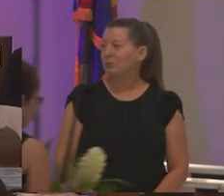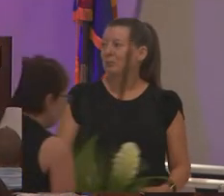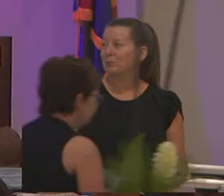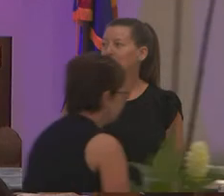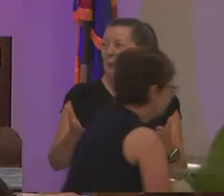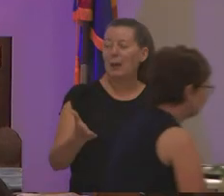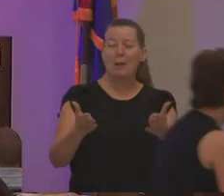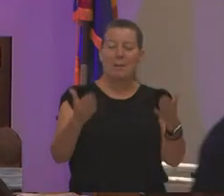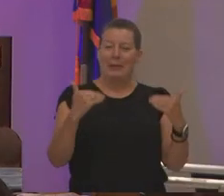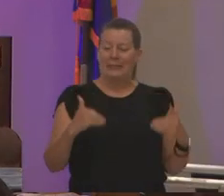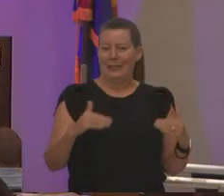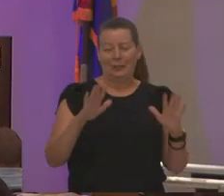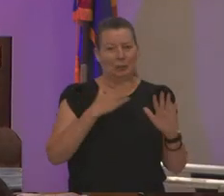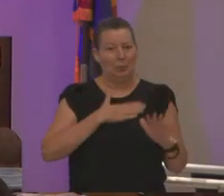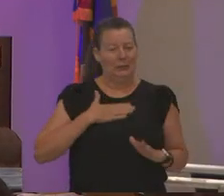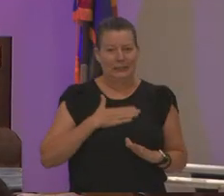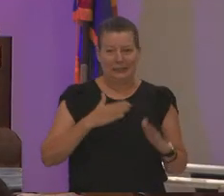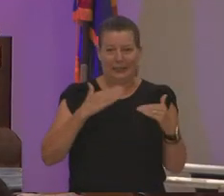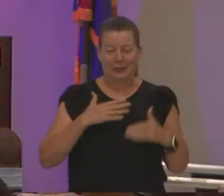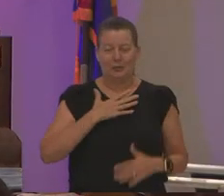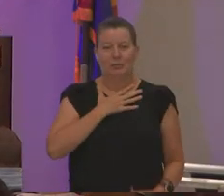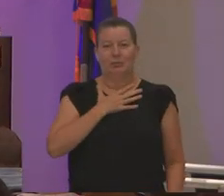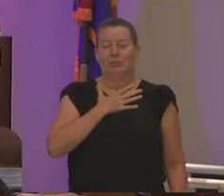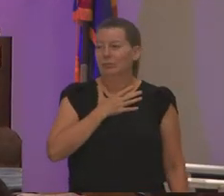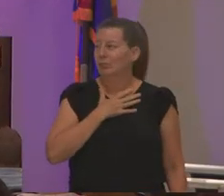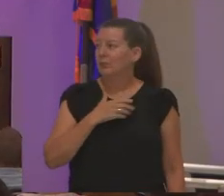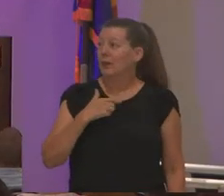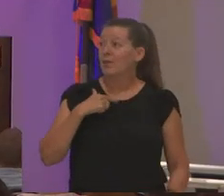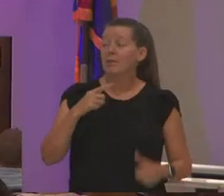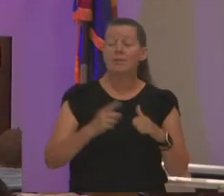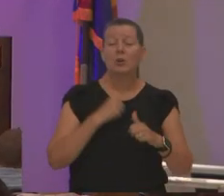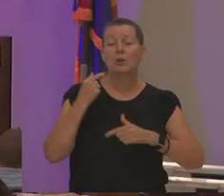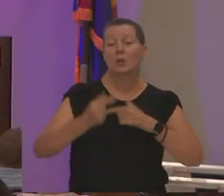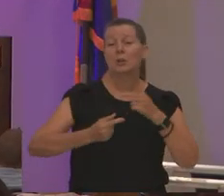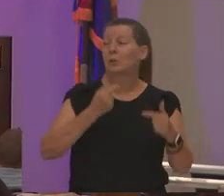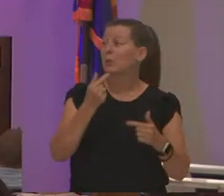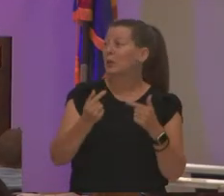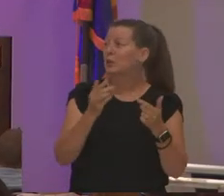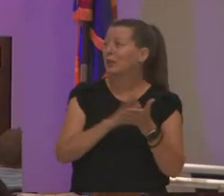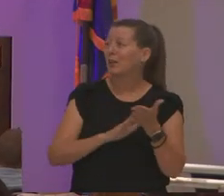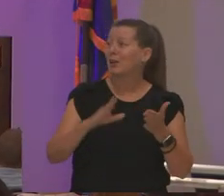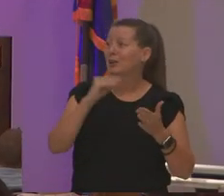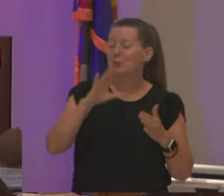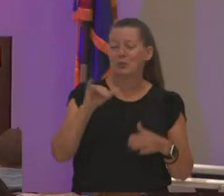choked up so i'm a first generation college student just as antoinette my mother dropped